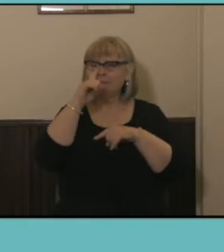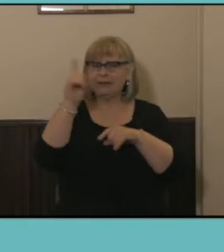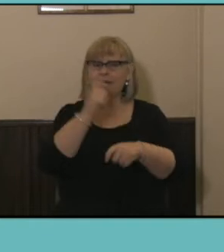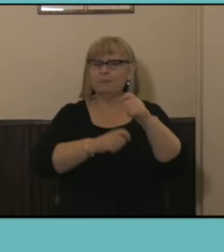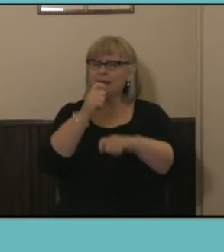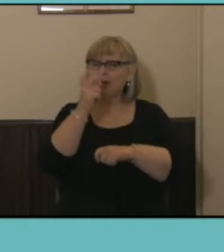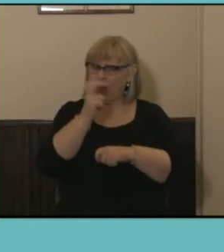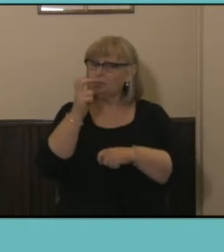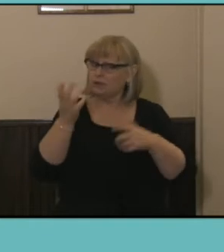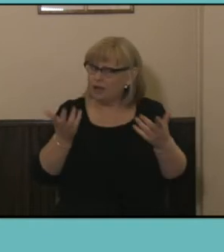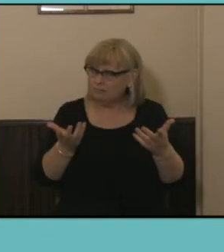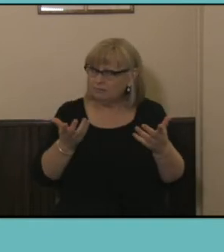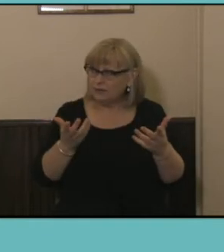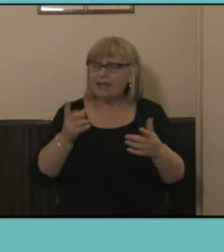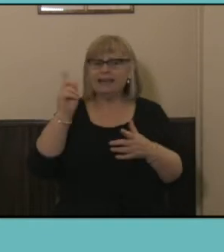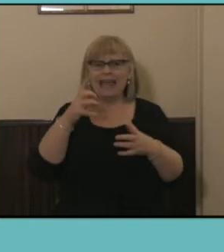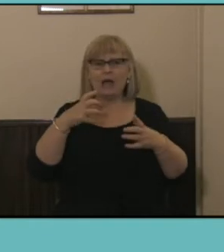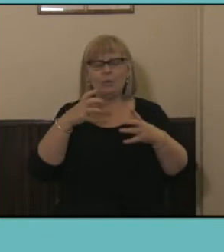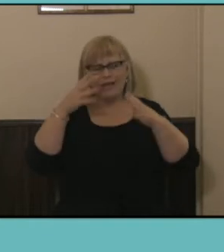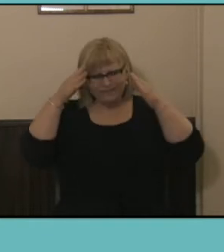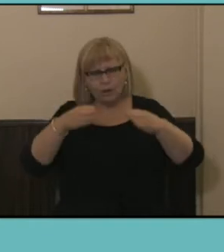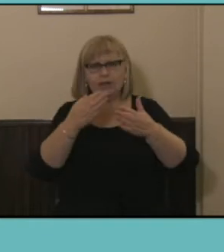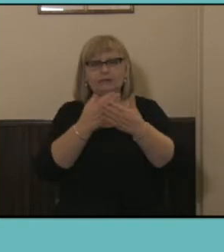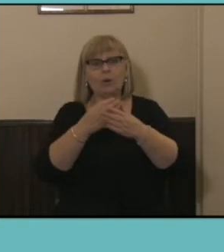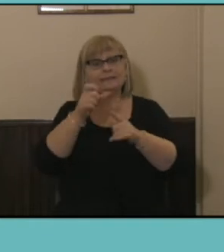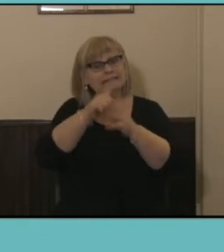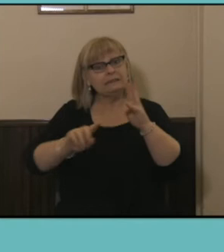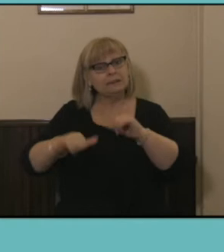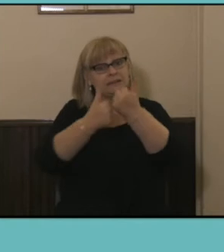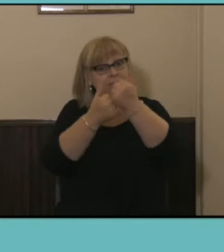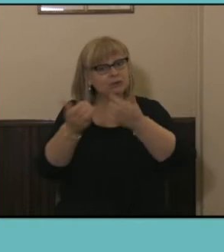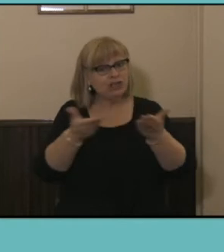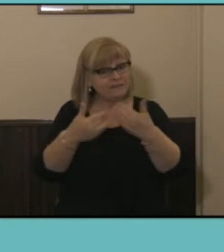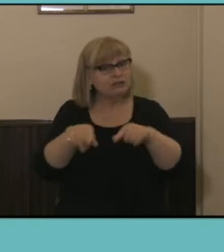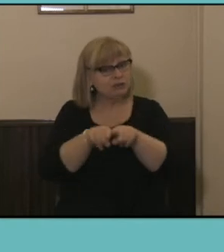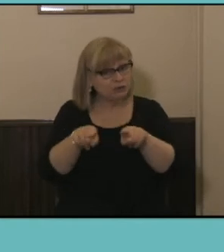increased focus on Disability Support Services and also an expanding demand